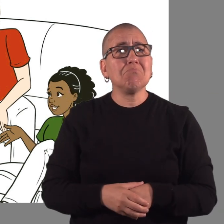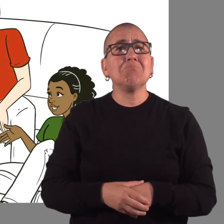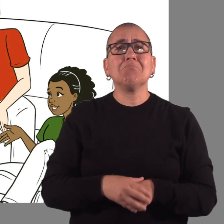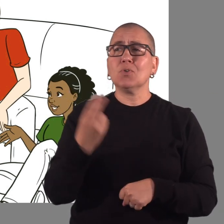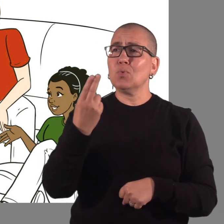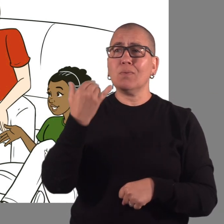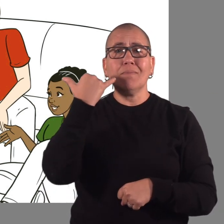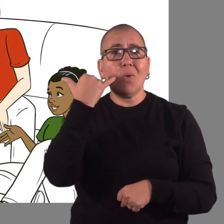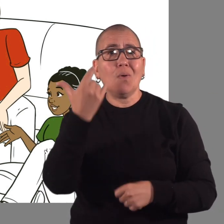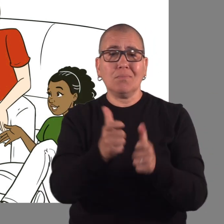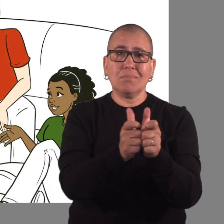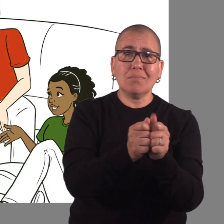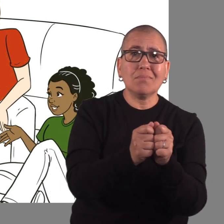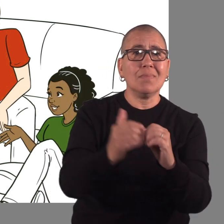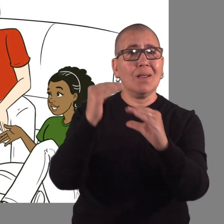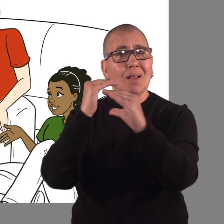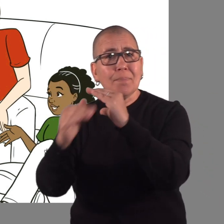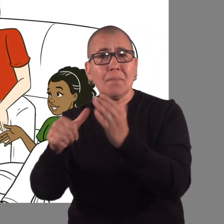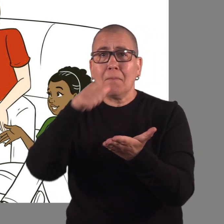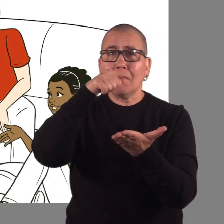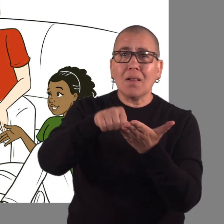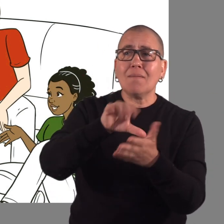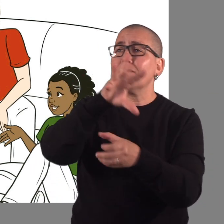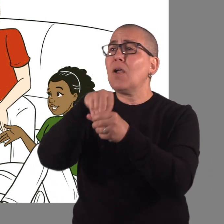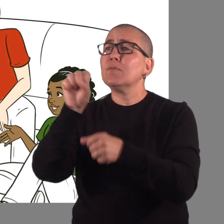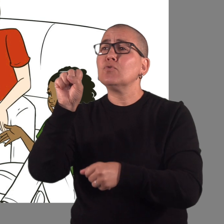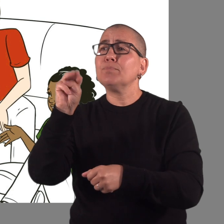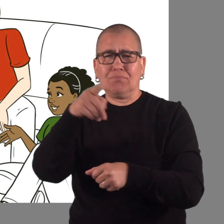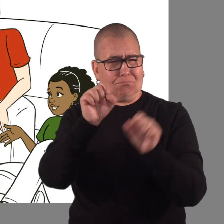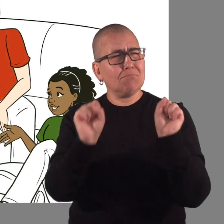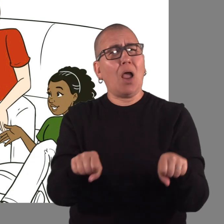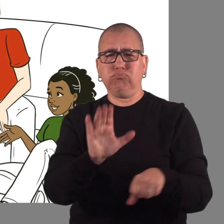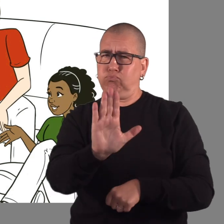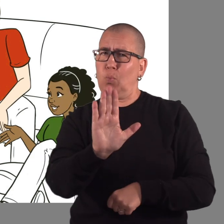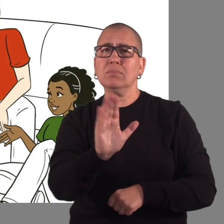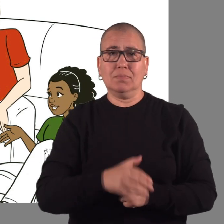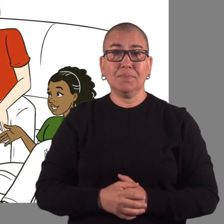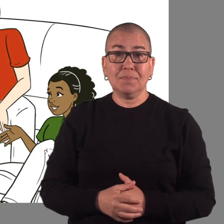using the phone, email and mail, and participating in social media.